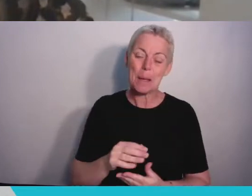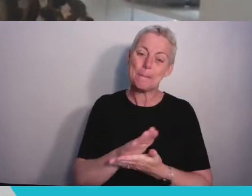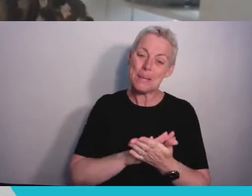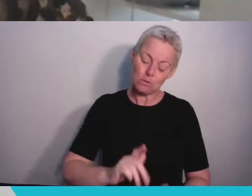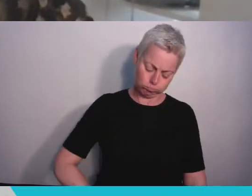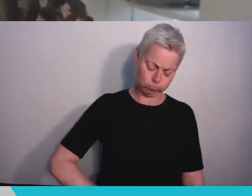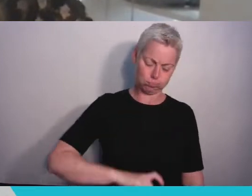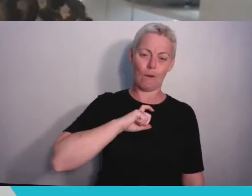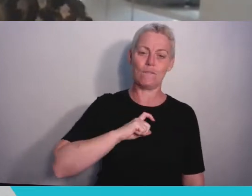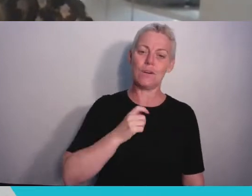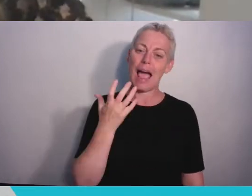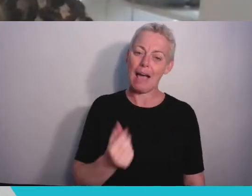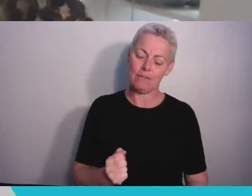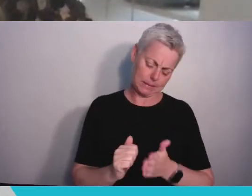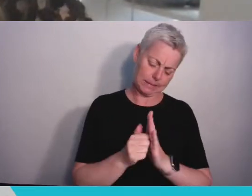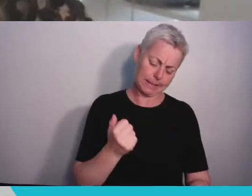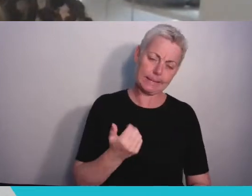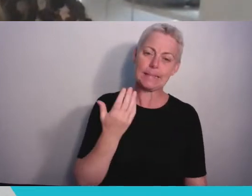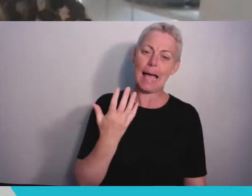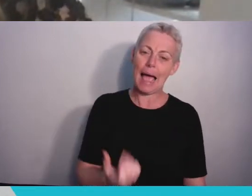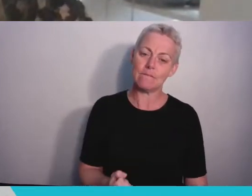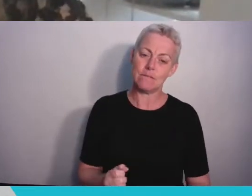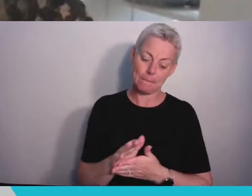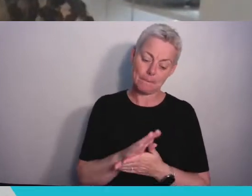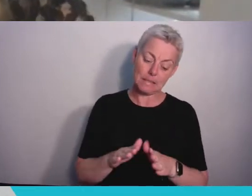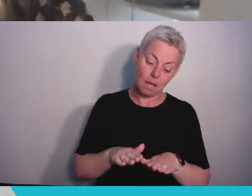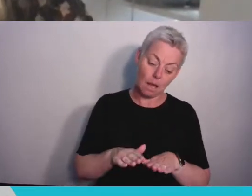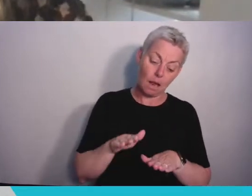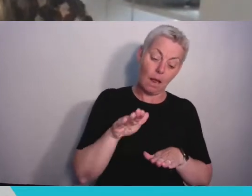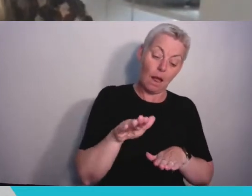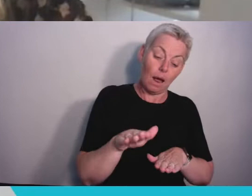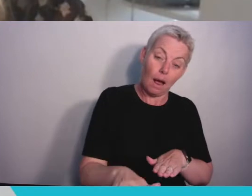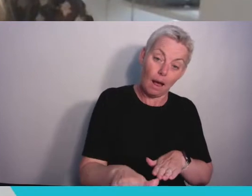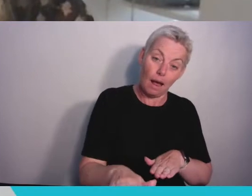take those first steps down the path that no one has gone down before.